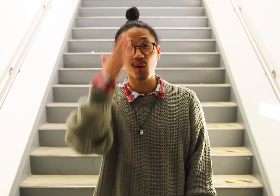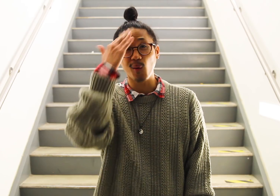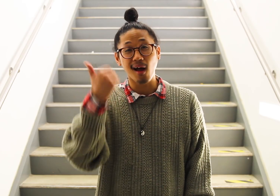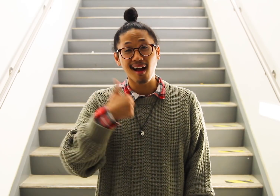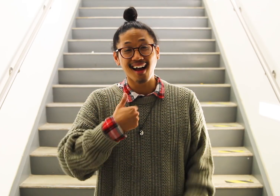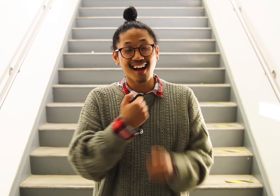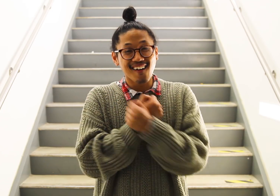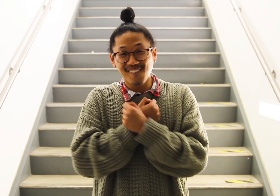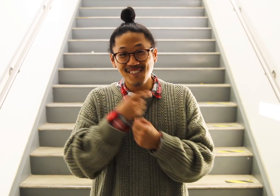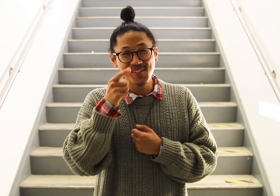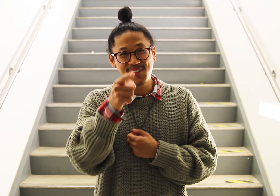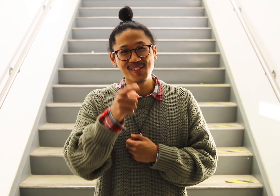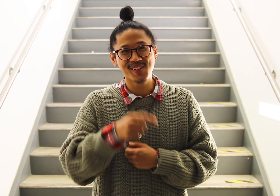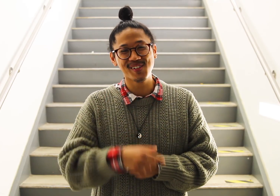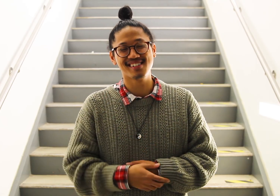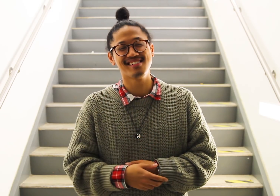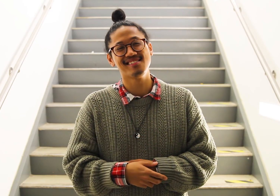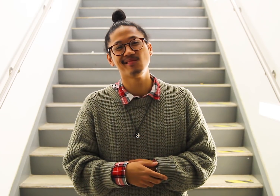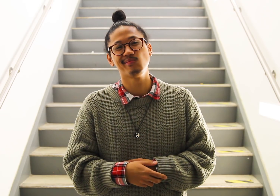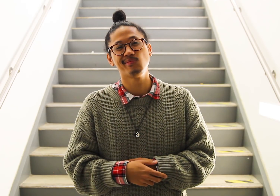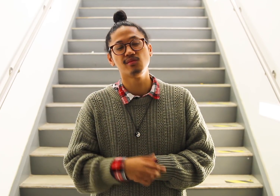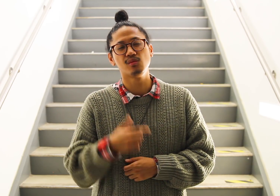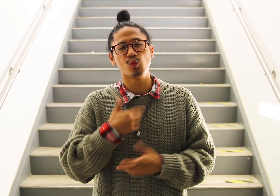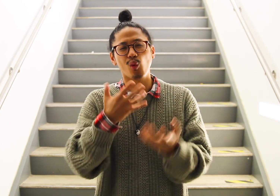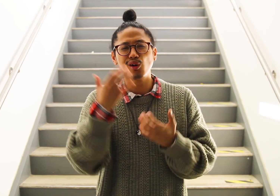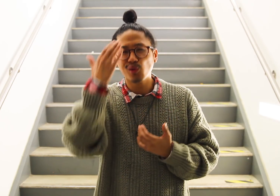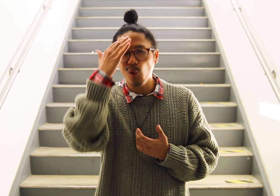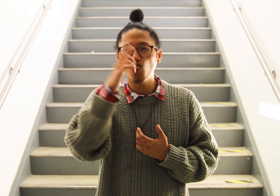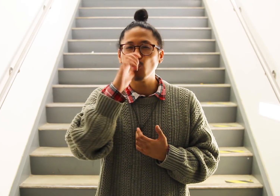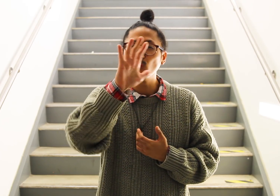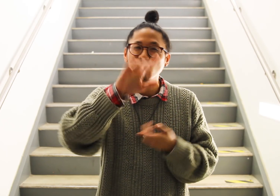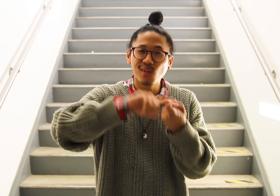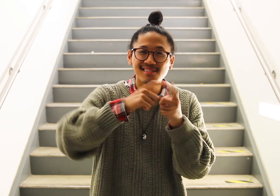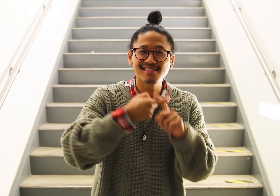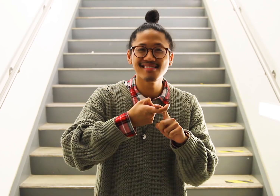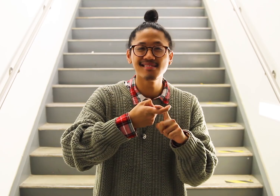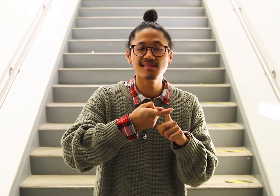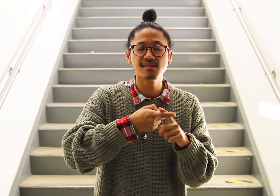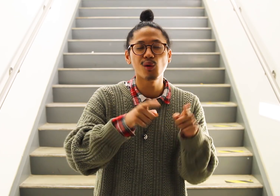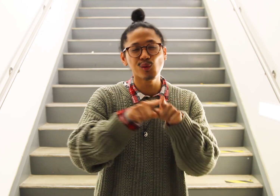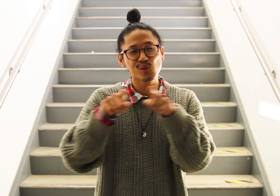Because I love you, I want to get to know your friends